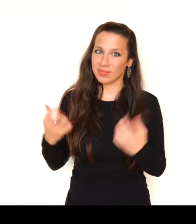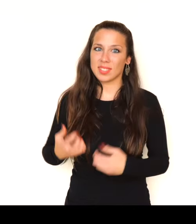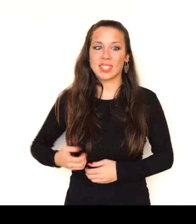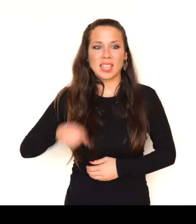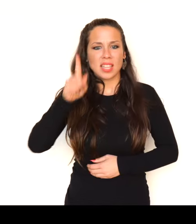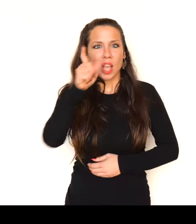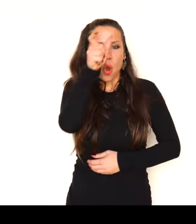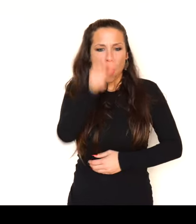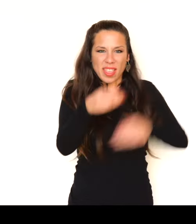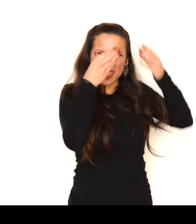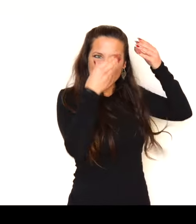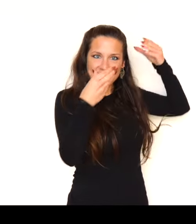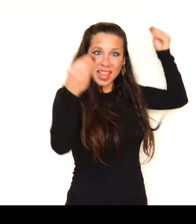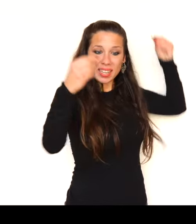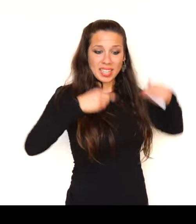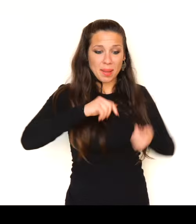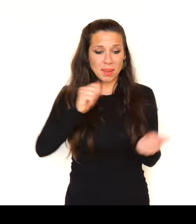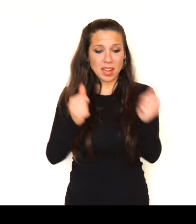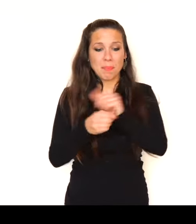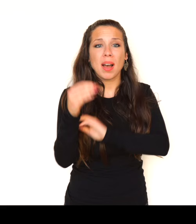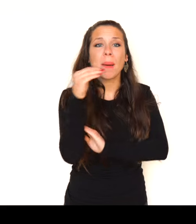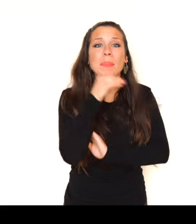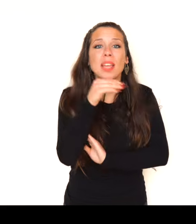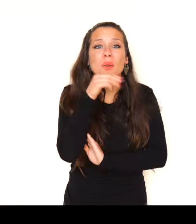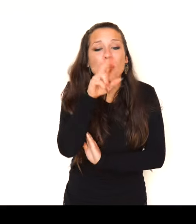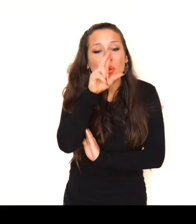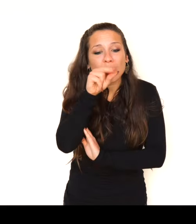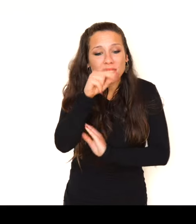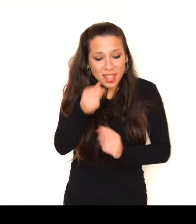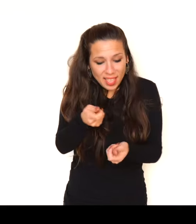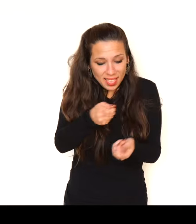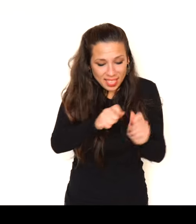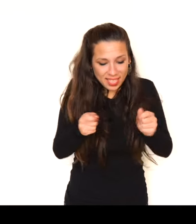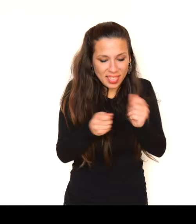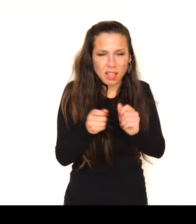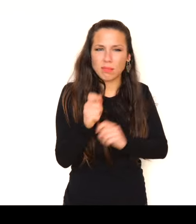Paper birds from lieutenants (Peace starts with a smile)